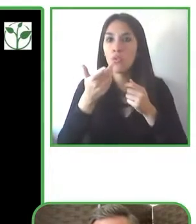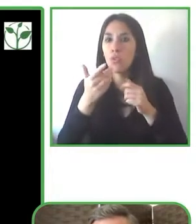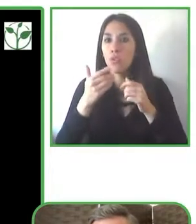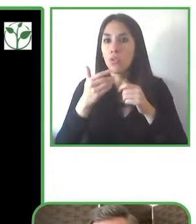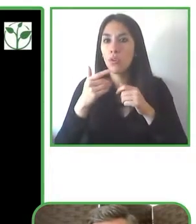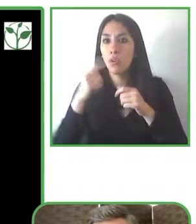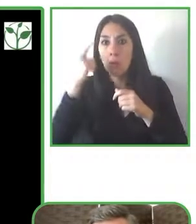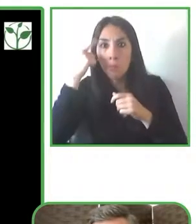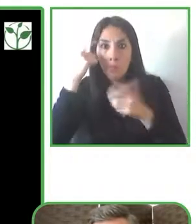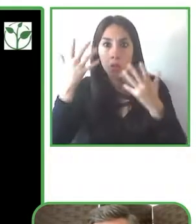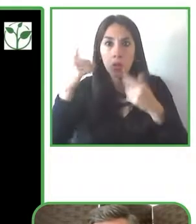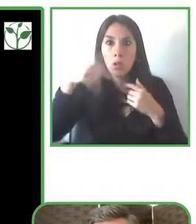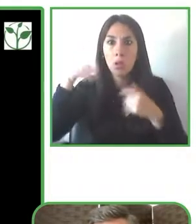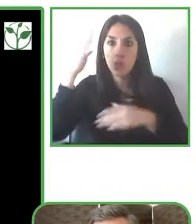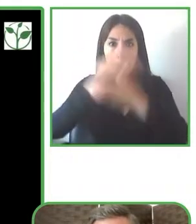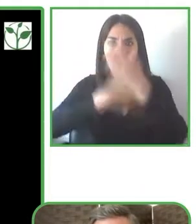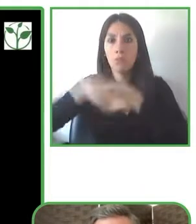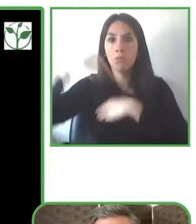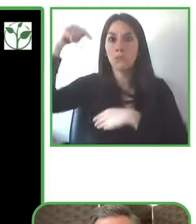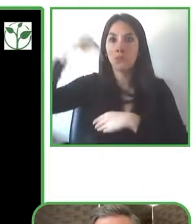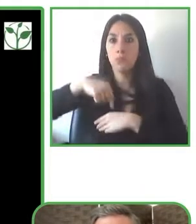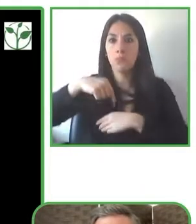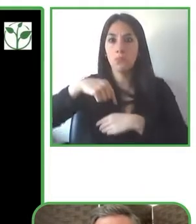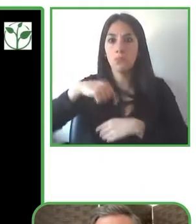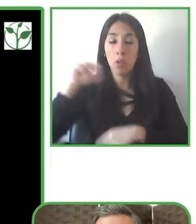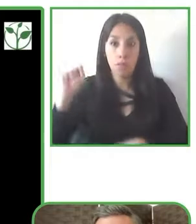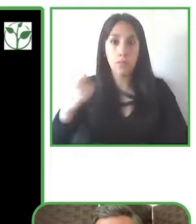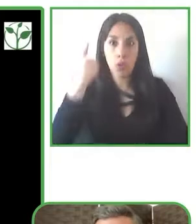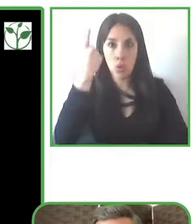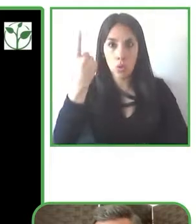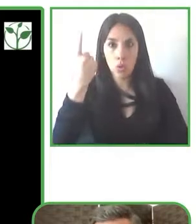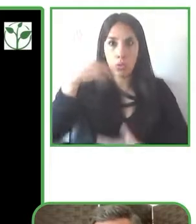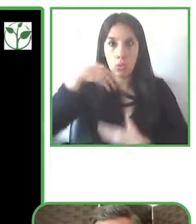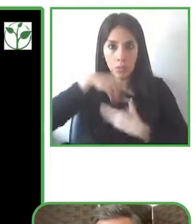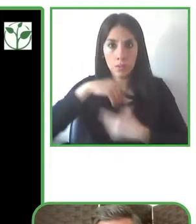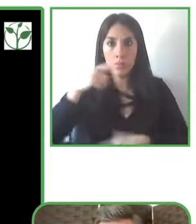We have culture which looks at not only culture as we've defined it as my